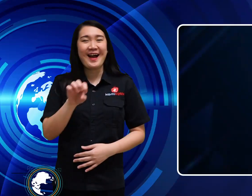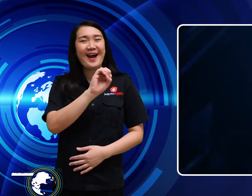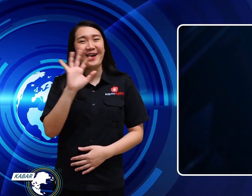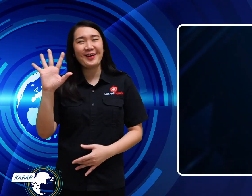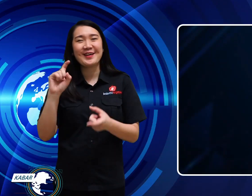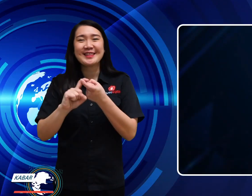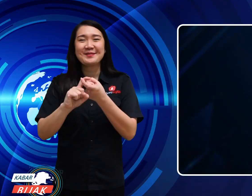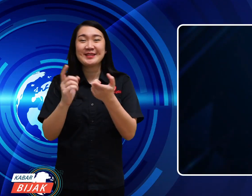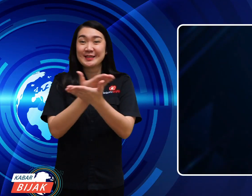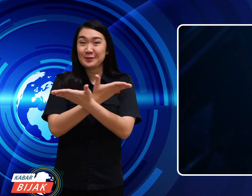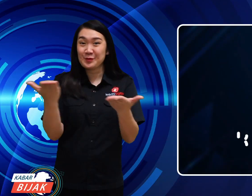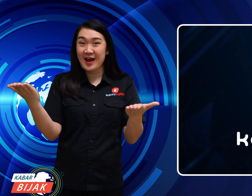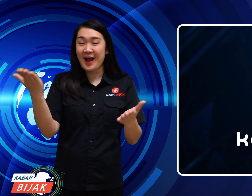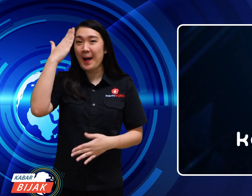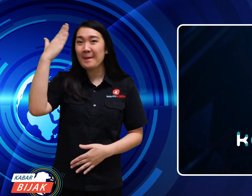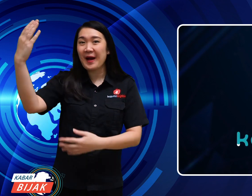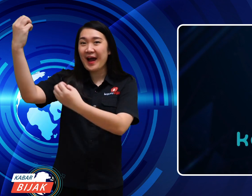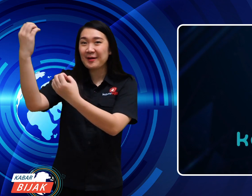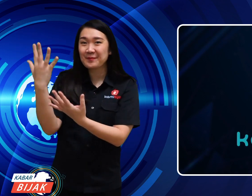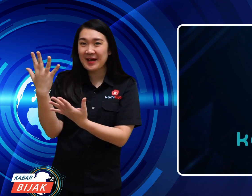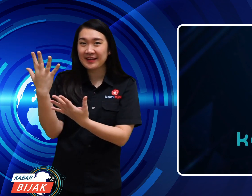Hello friends, how are you?